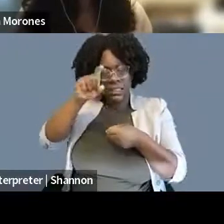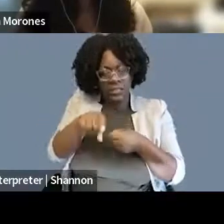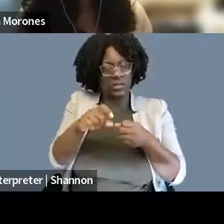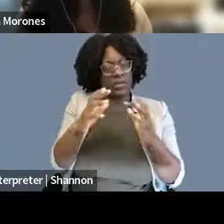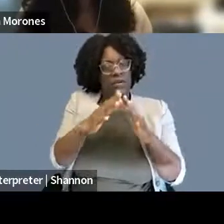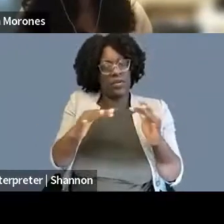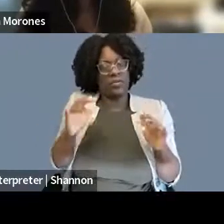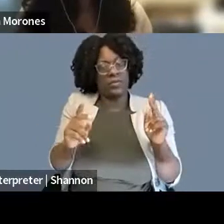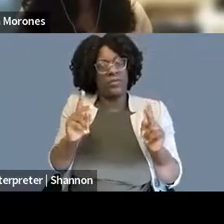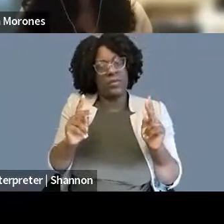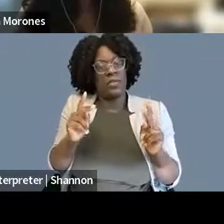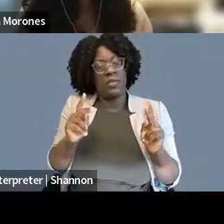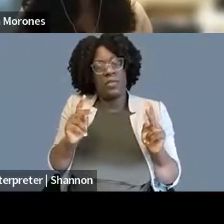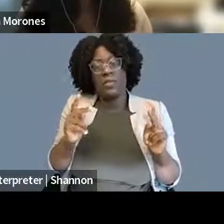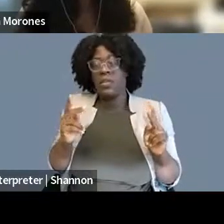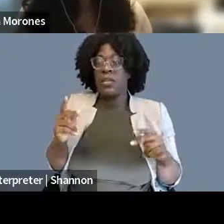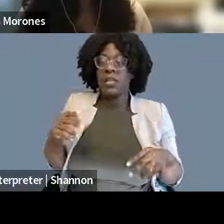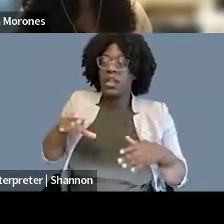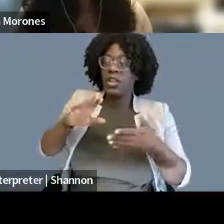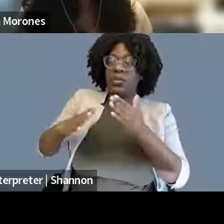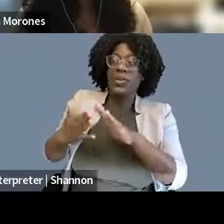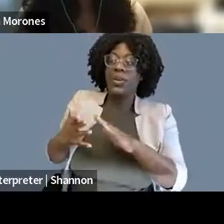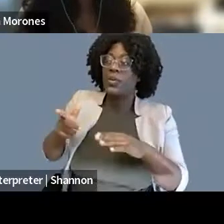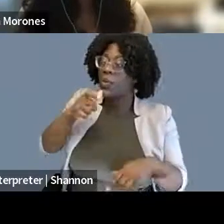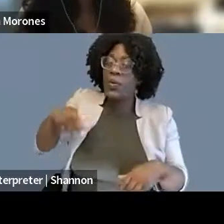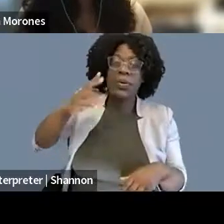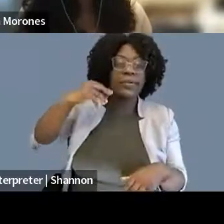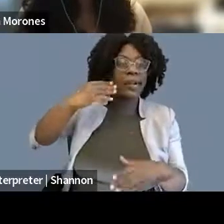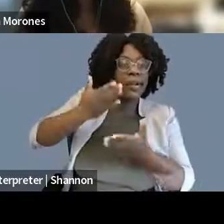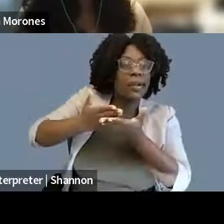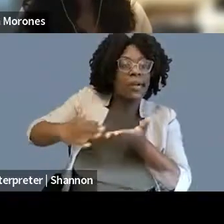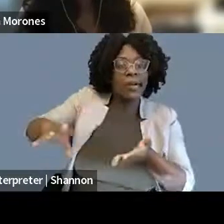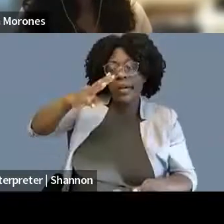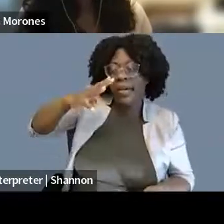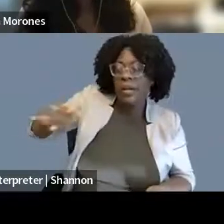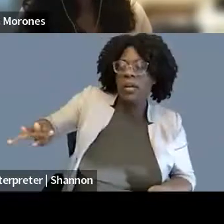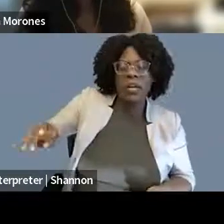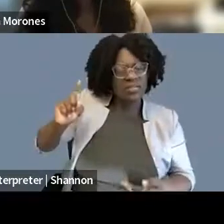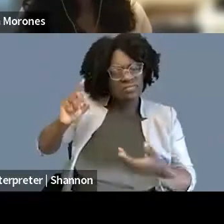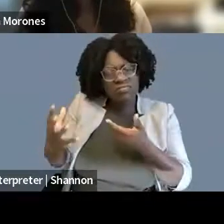that haven't always been represented well, and so I guess my advice is don't let the perception